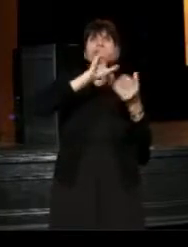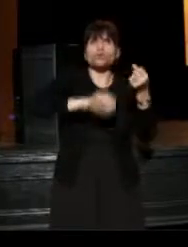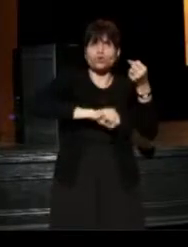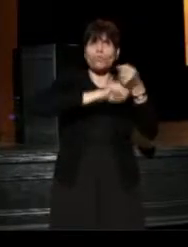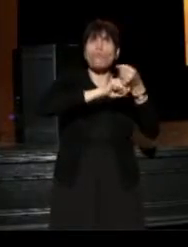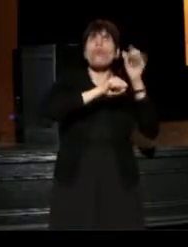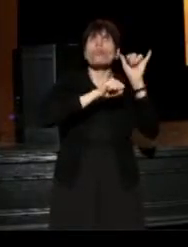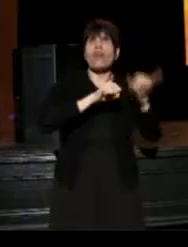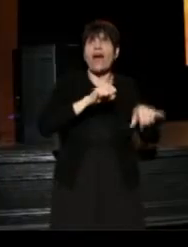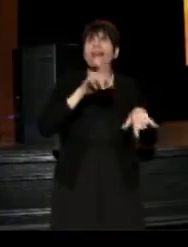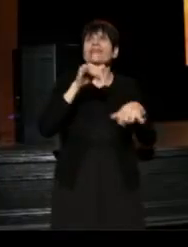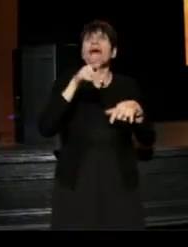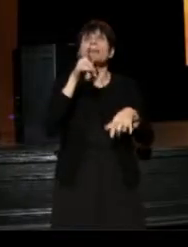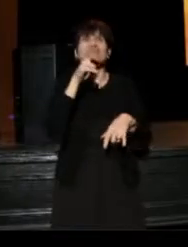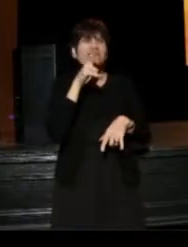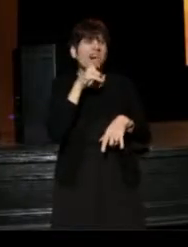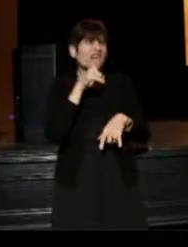so that means lunch at the camps.